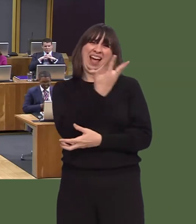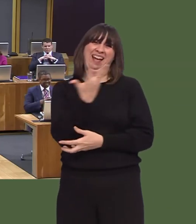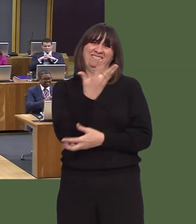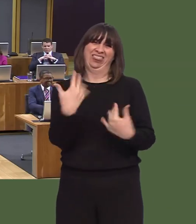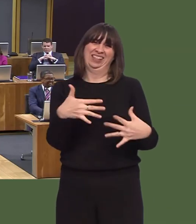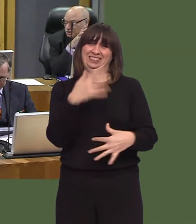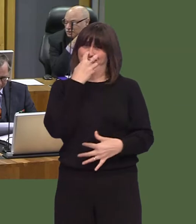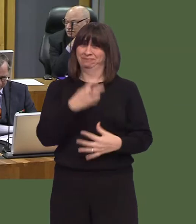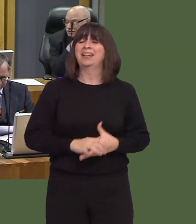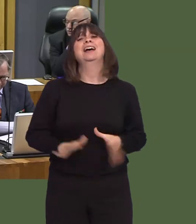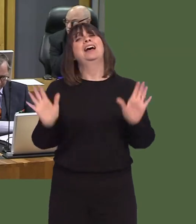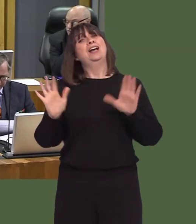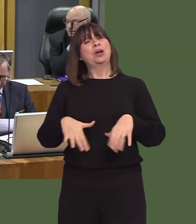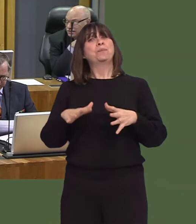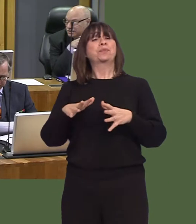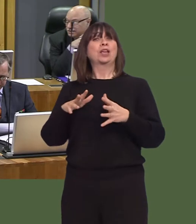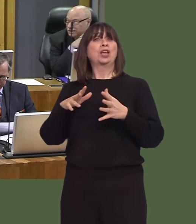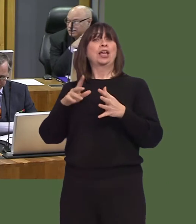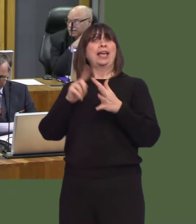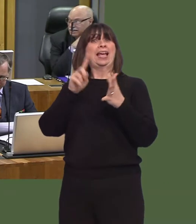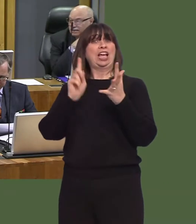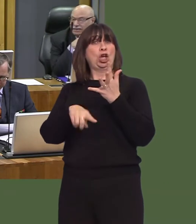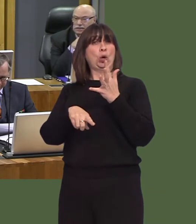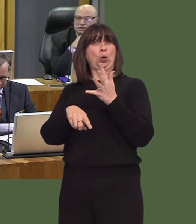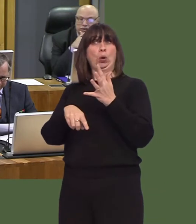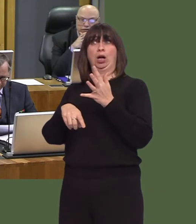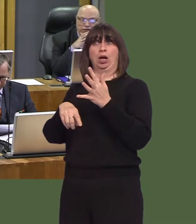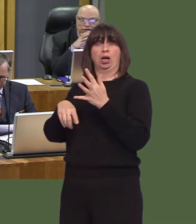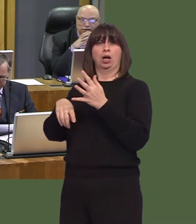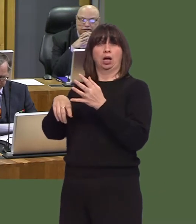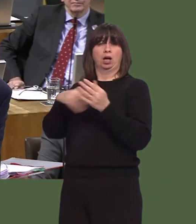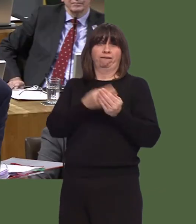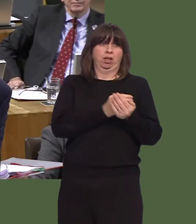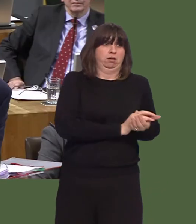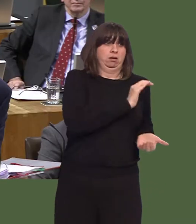In terms of the EU fund, businesses are saying to us that they're worried about Brexit.